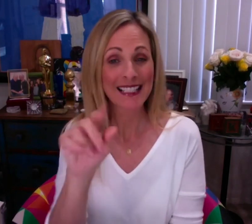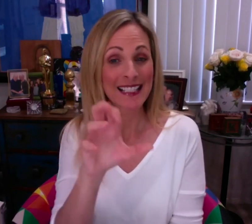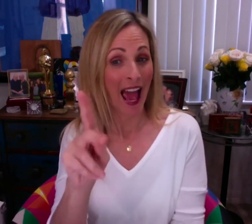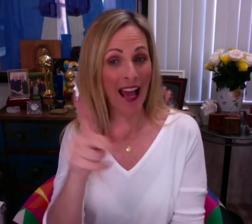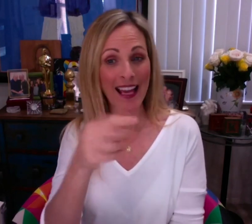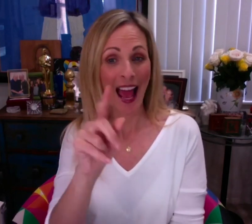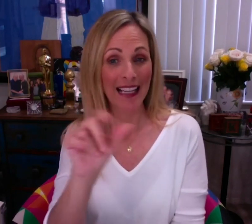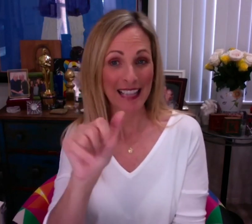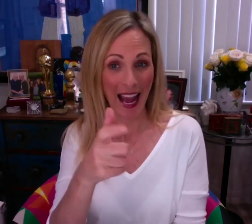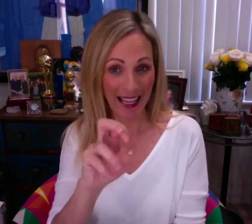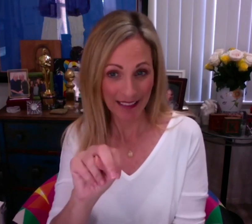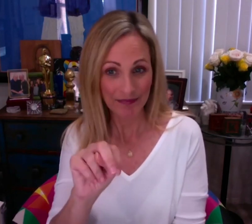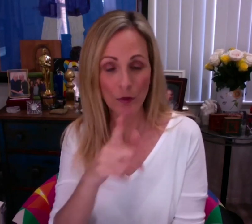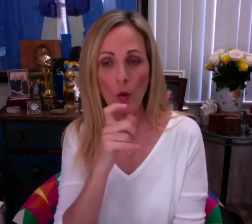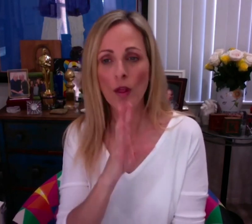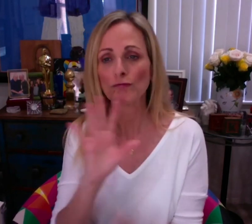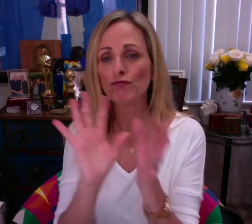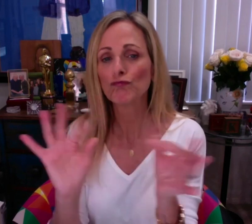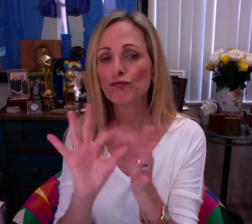and Zack Gottsagen. Who will speak